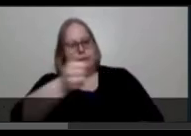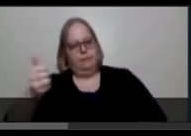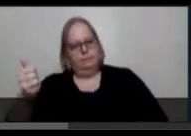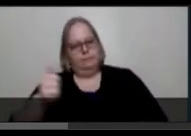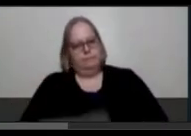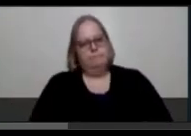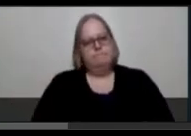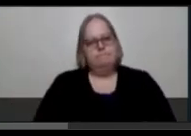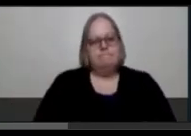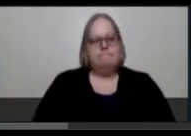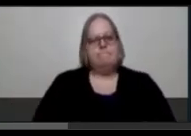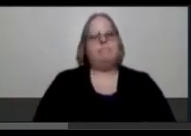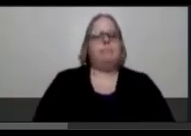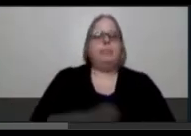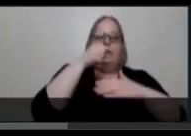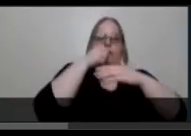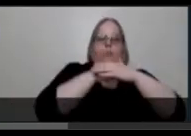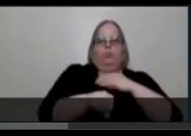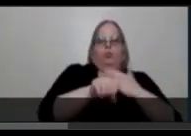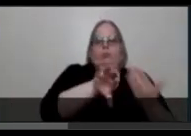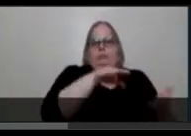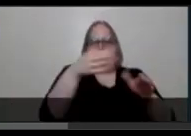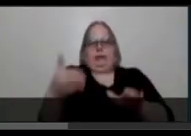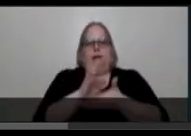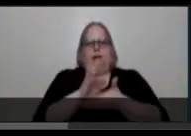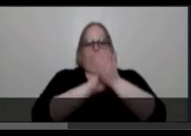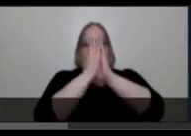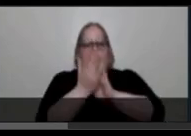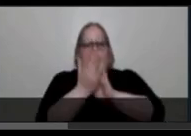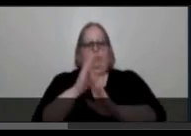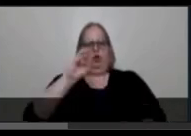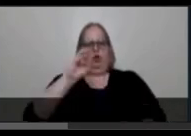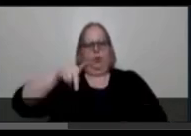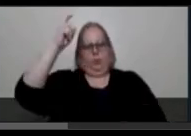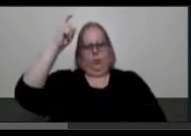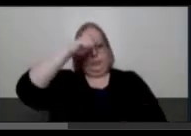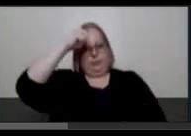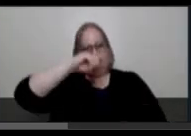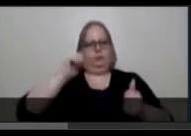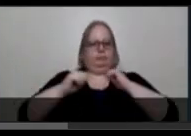“Birthing, Dying, Becoming Crip Wisdom” was performed at the ODC theatre in San Francisco,